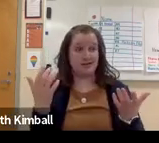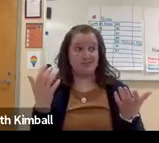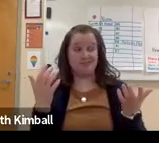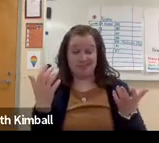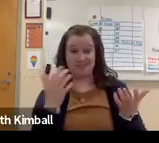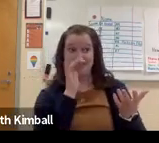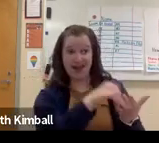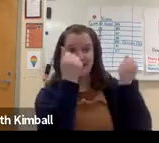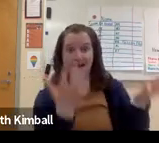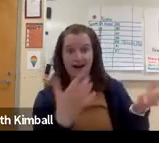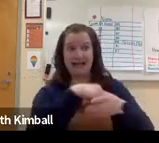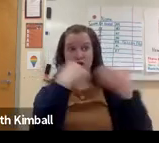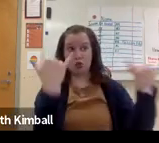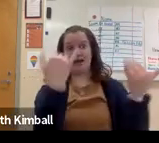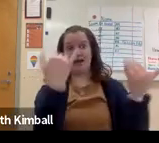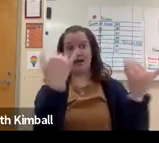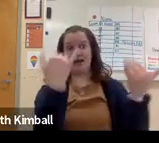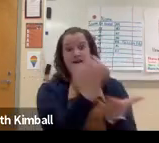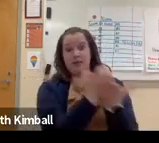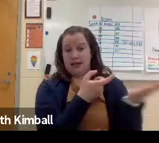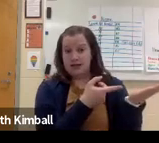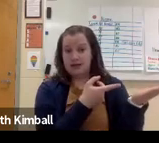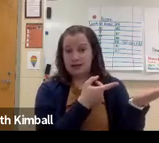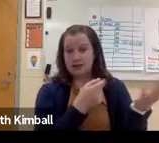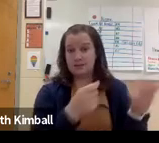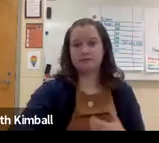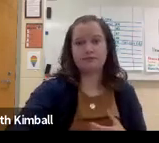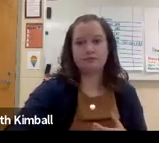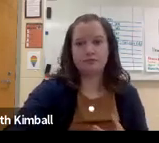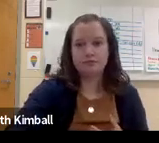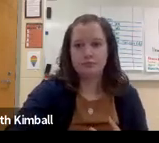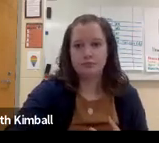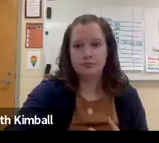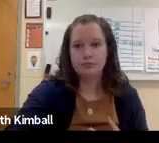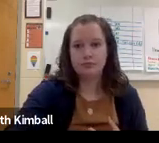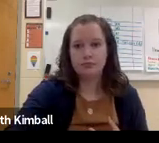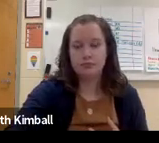in the computer science field. That's a lot of jobs for today's economy.